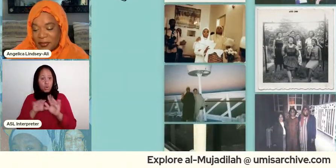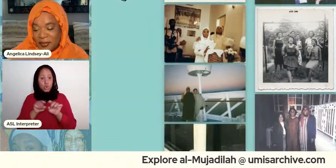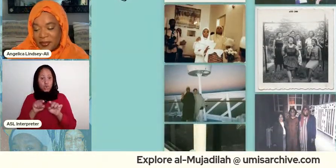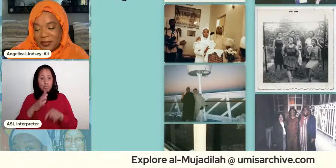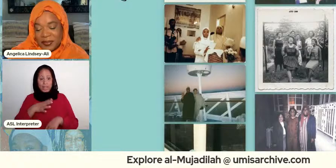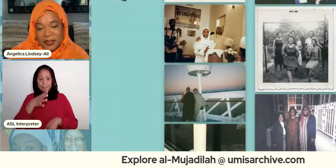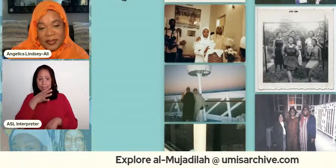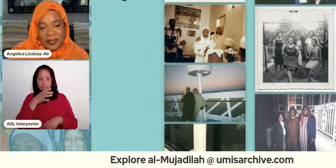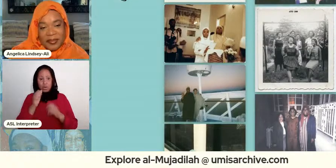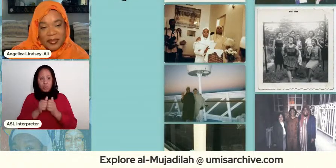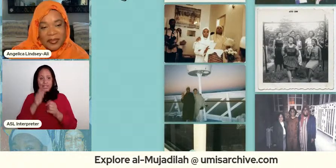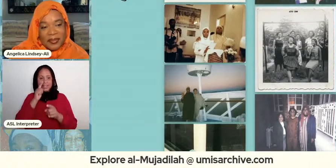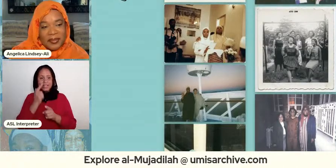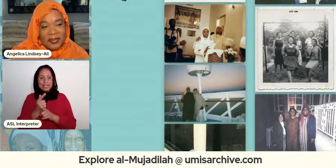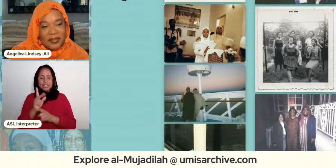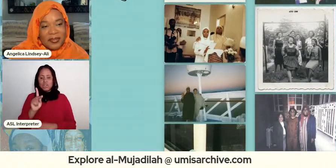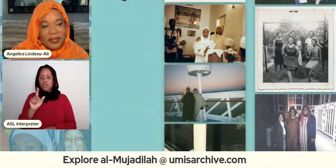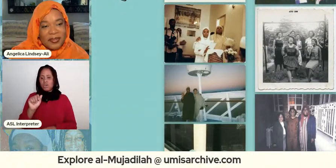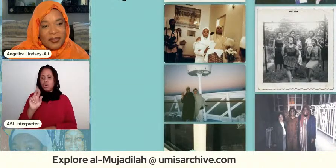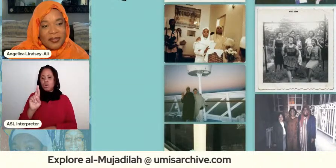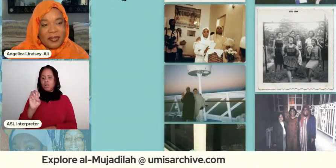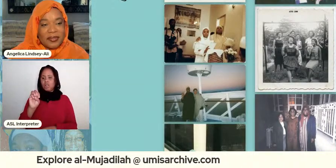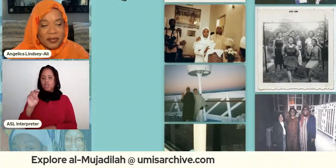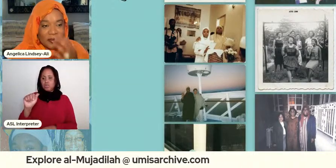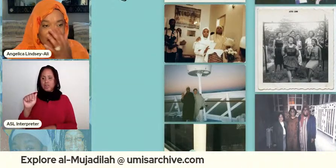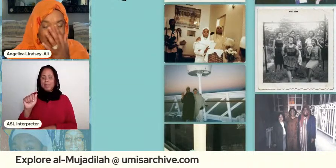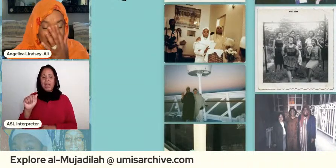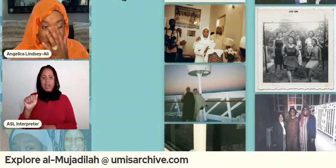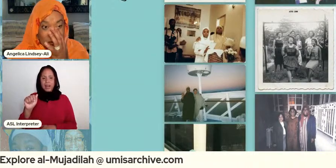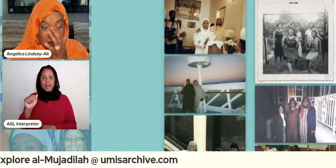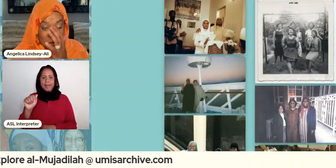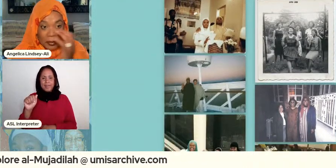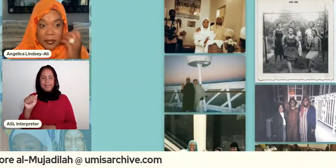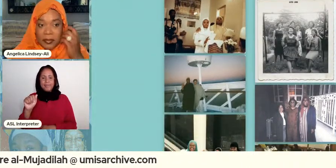um sister karima who was who was in amateur she was really featured in there because she alexis